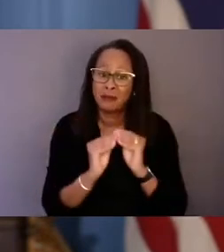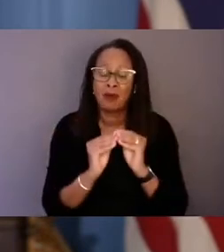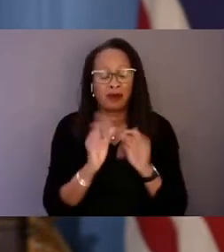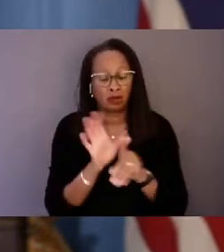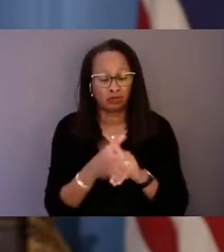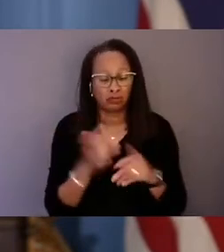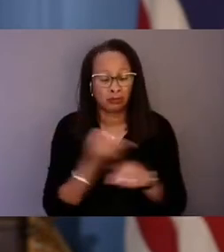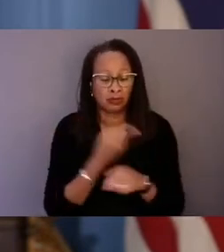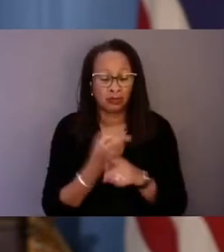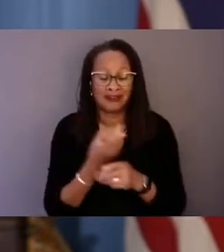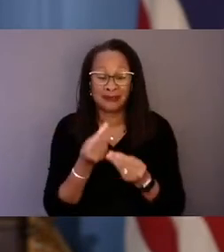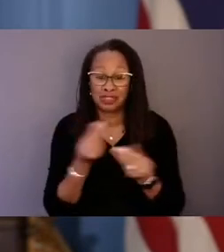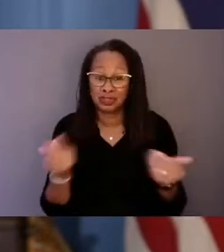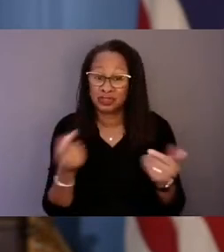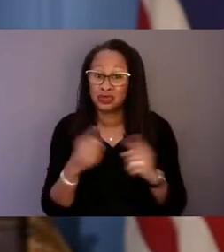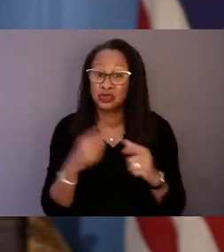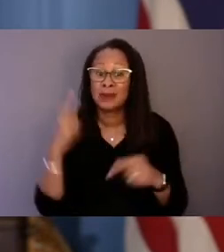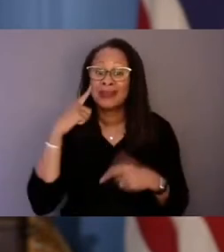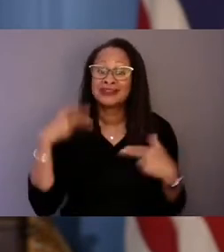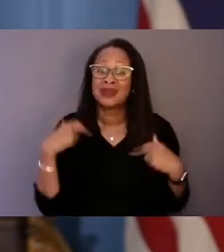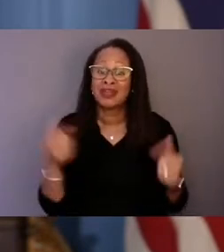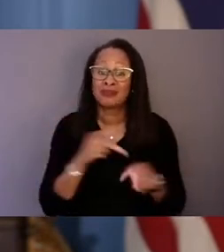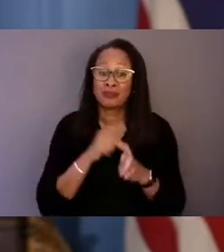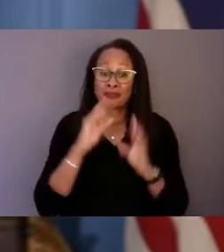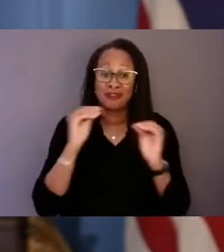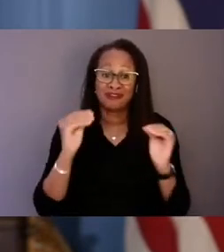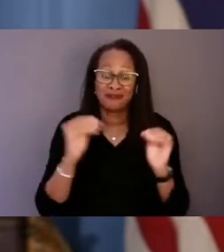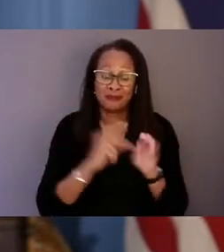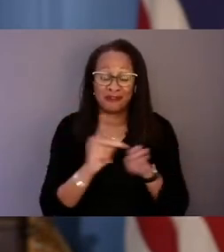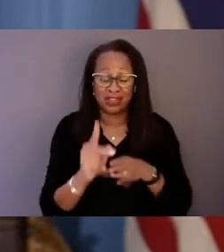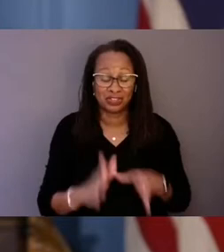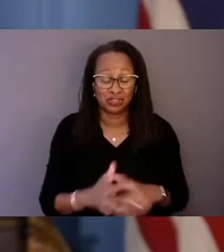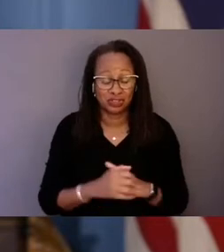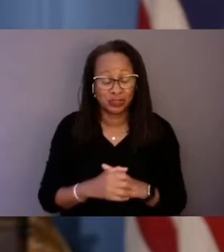My hope is that easily accessible targeted mental health care